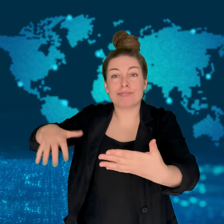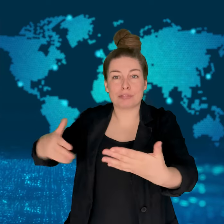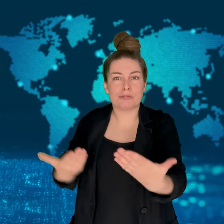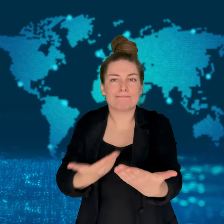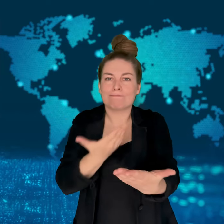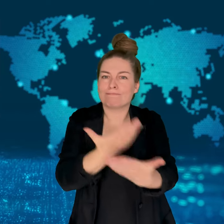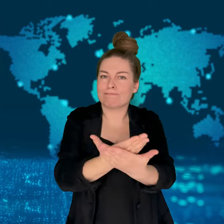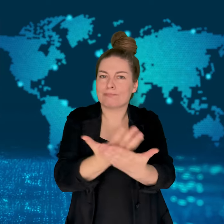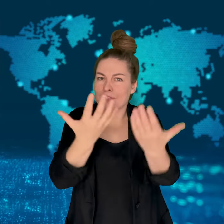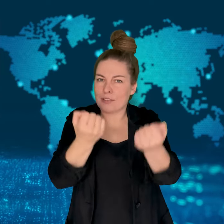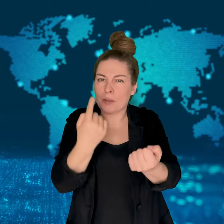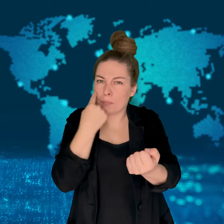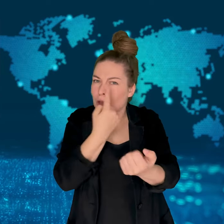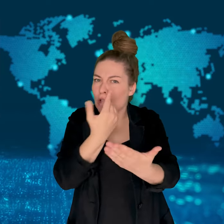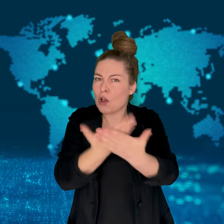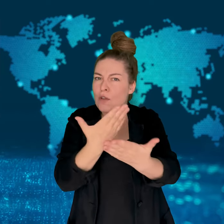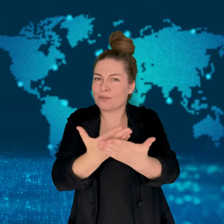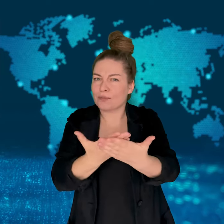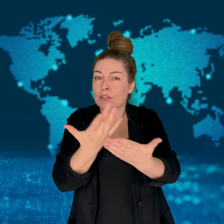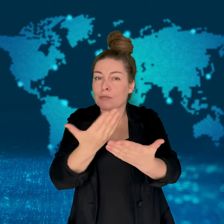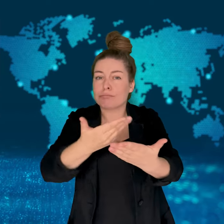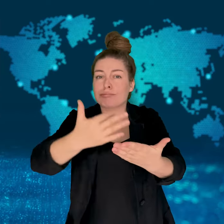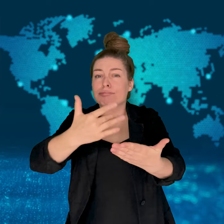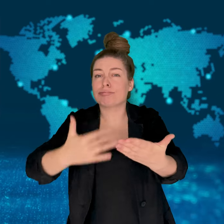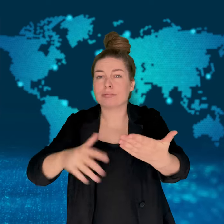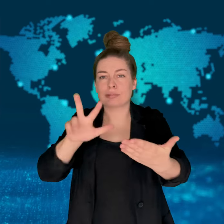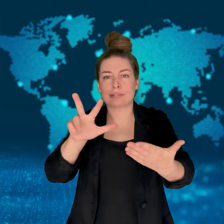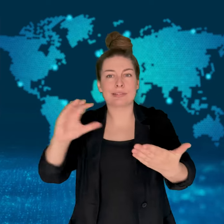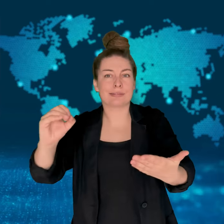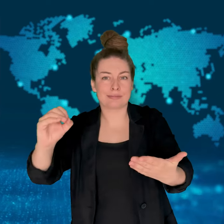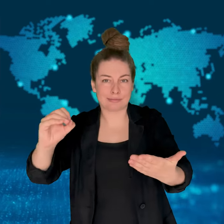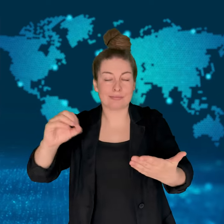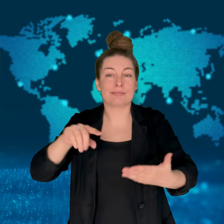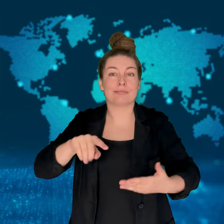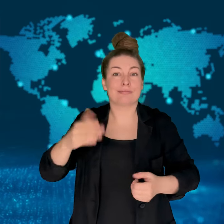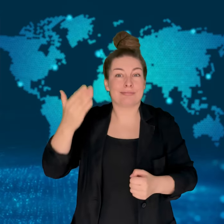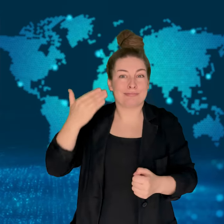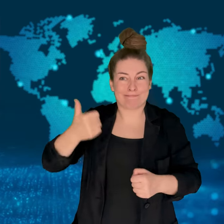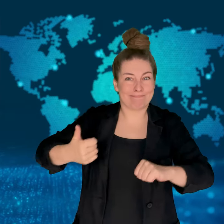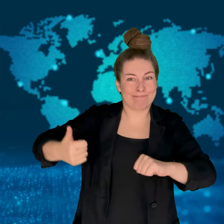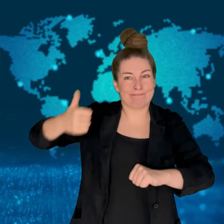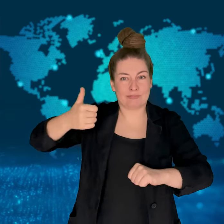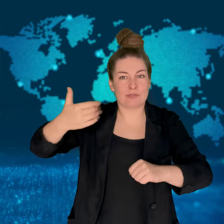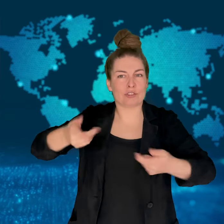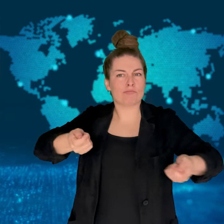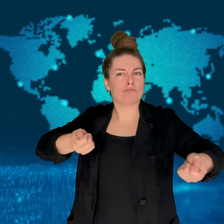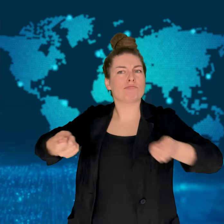as well as forensic experts.